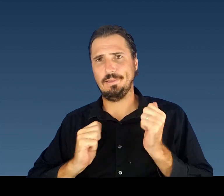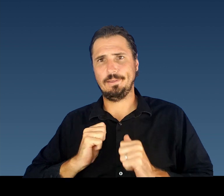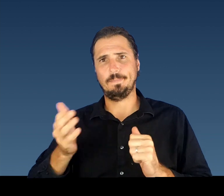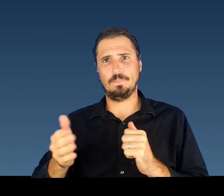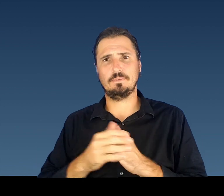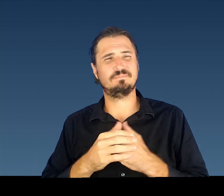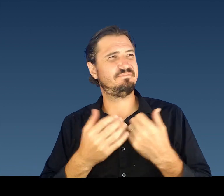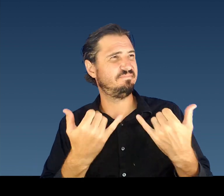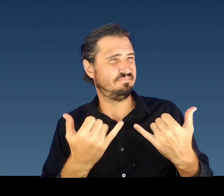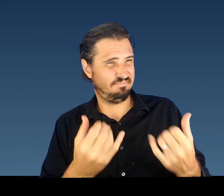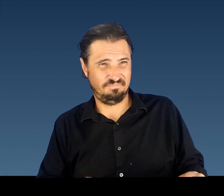could be tested.